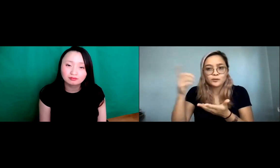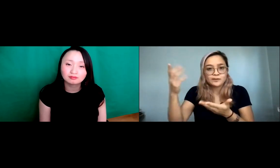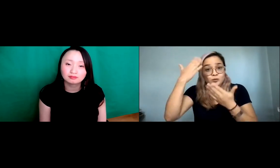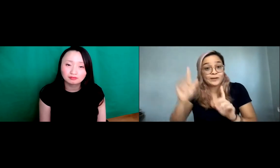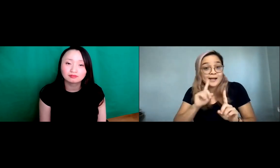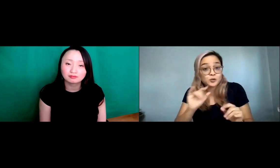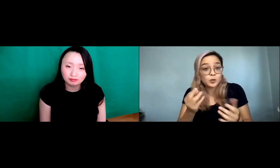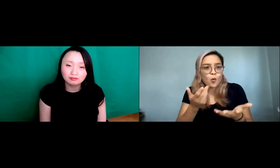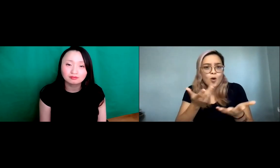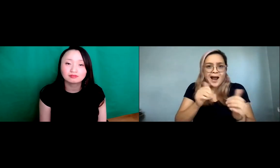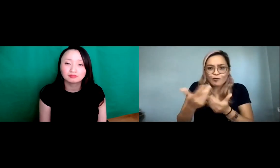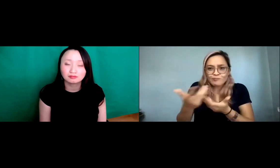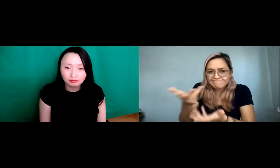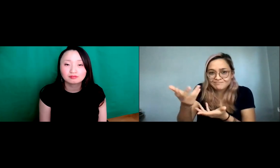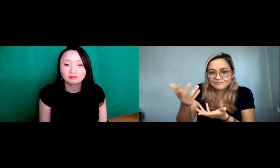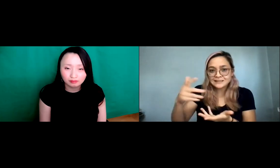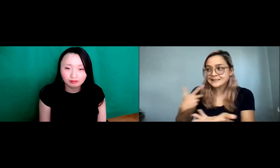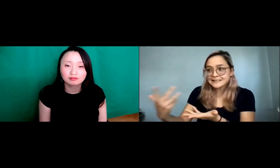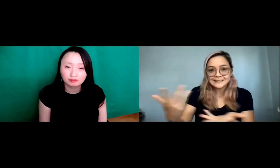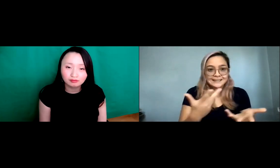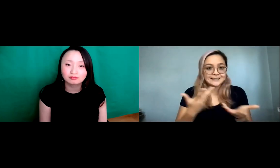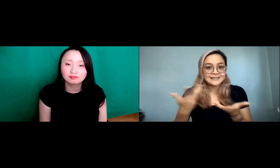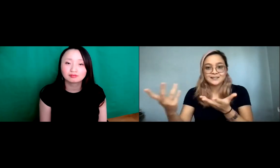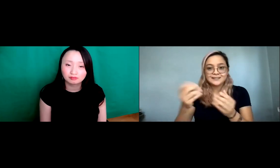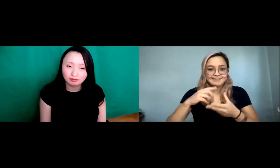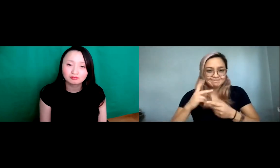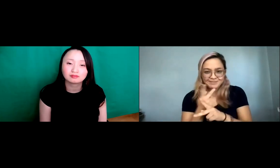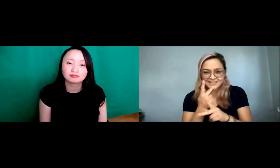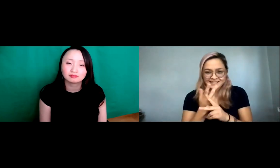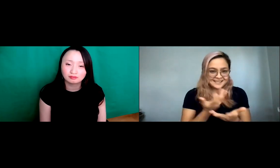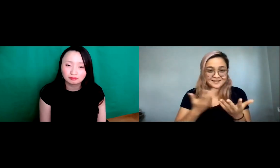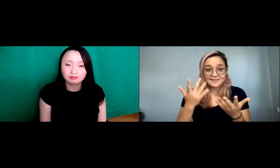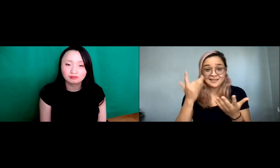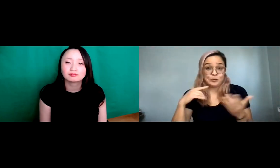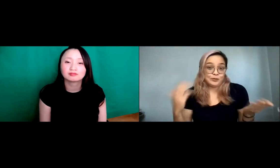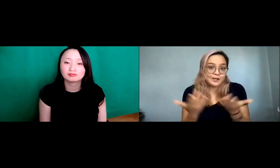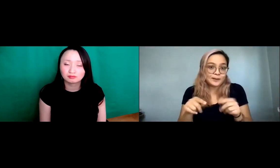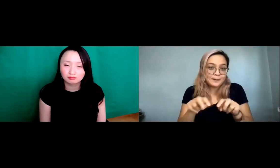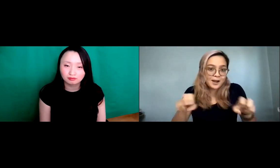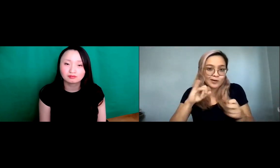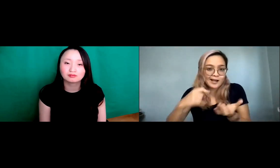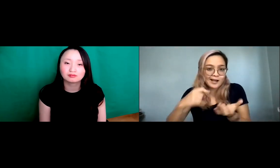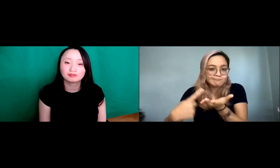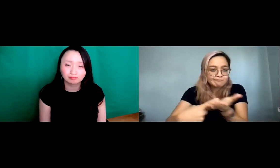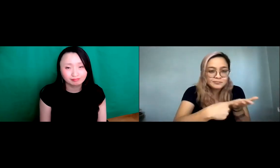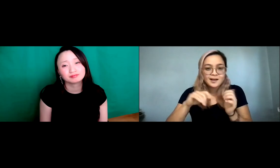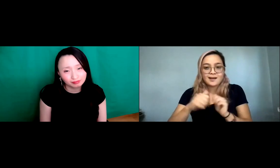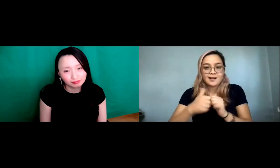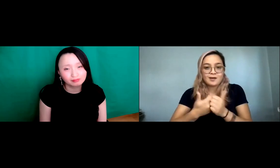know about certain exposures that we've had before. You know how do we make sure that people are aware about this how do we figure that out.